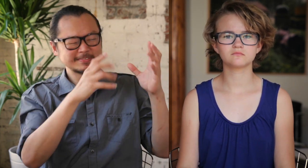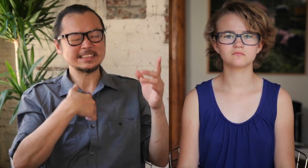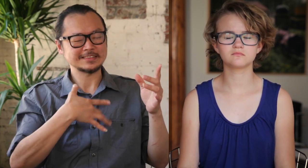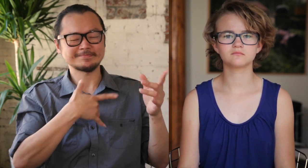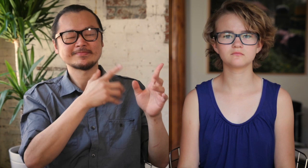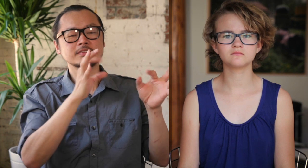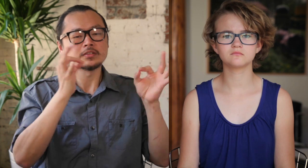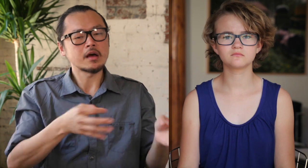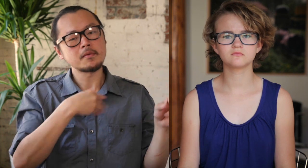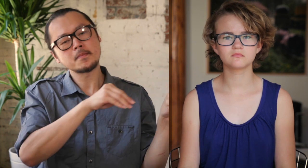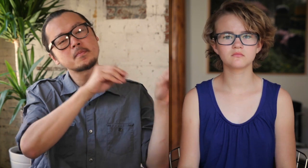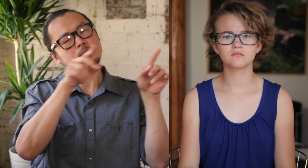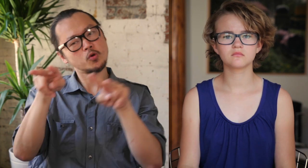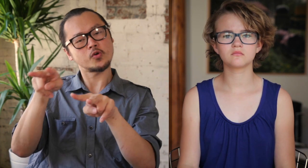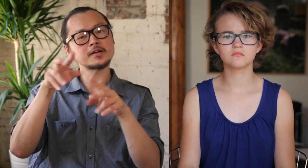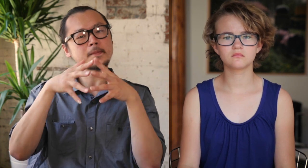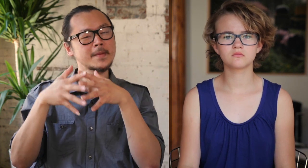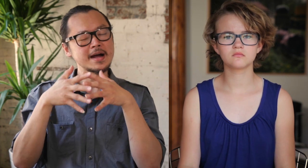I felt like I was fighting the system, so I decided to move to America.